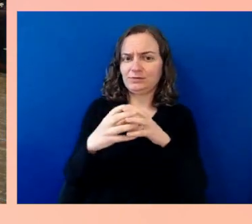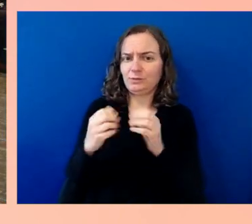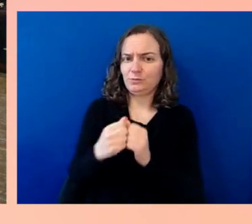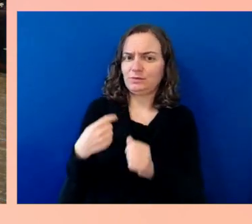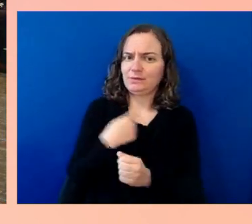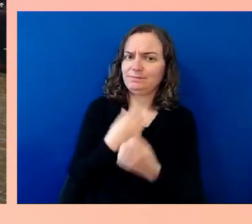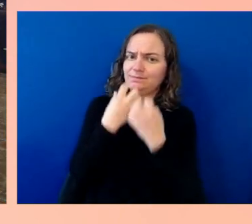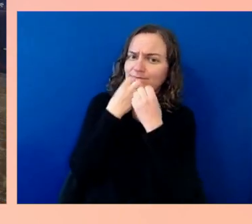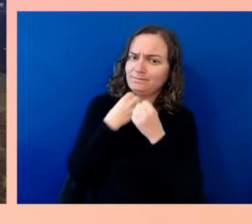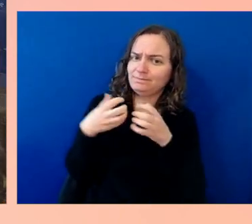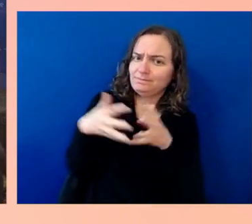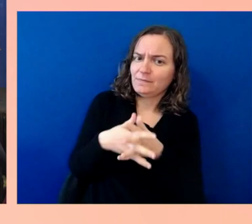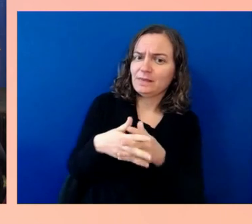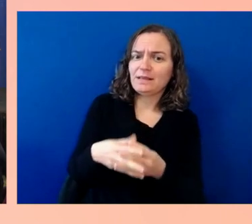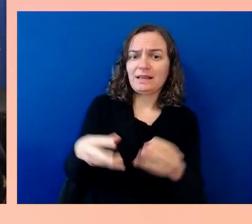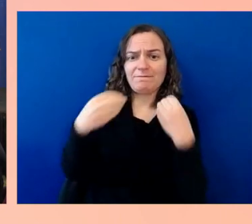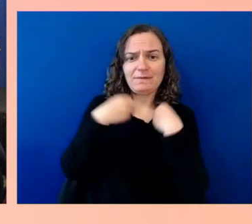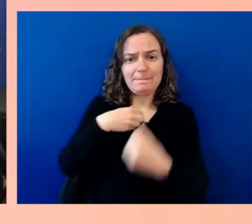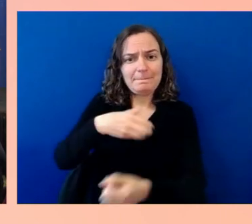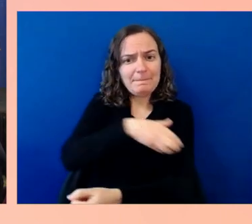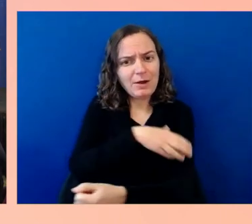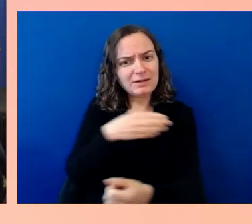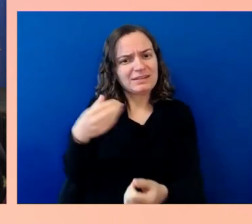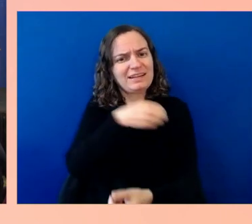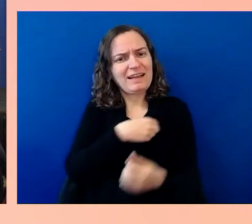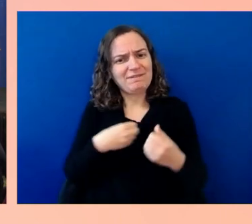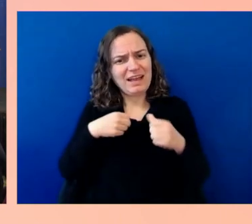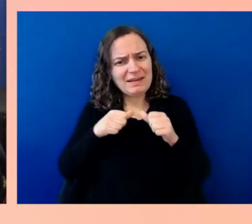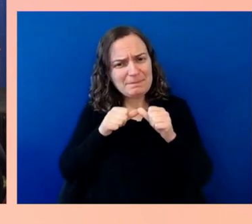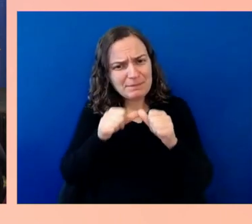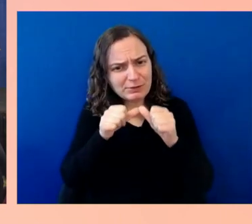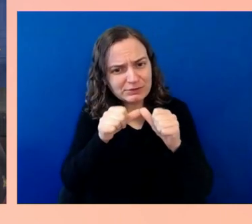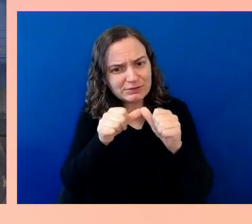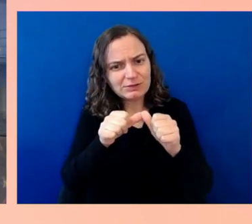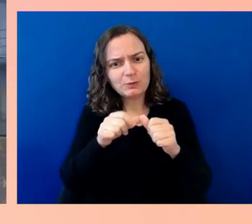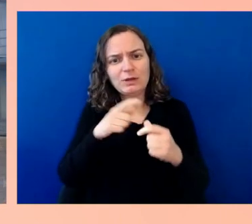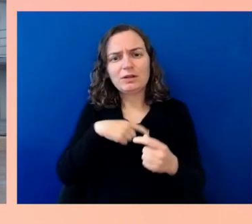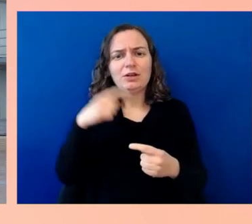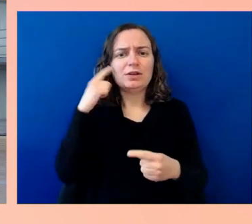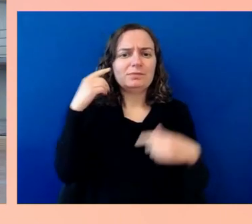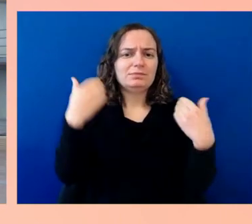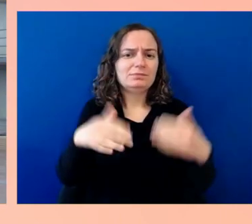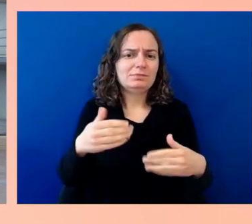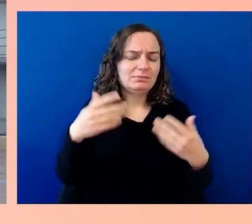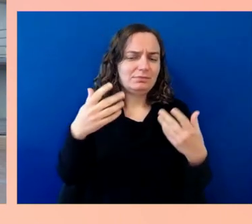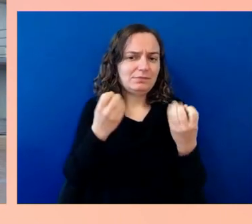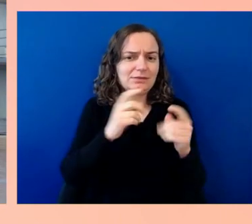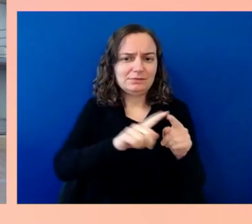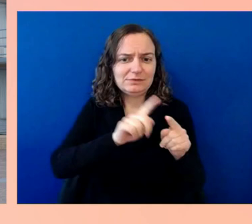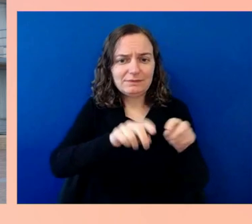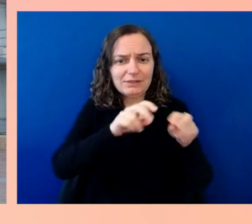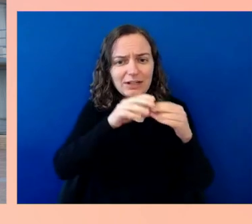this panel on the intersection between race and disability. Thank you all so much for joining us in this conversation.